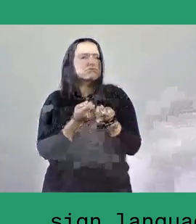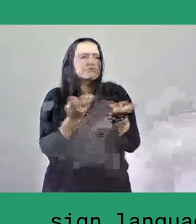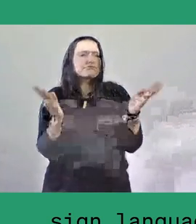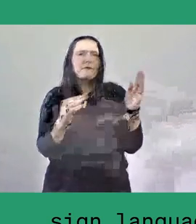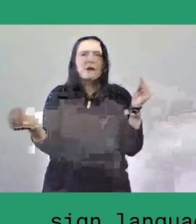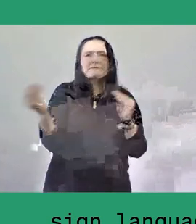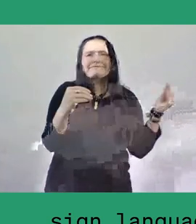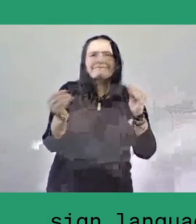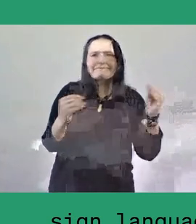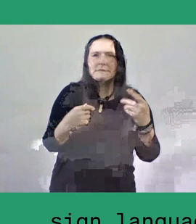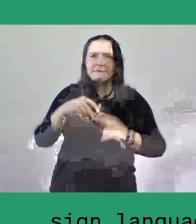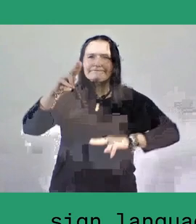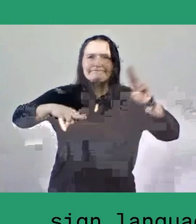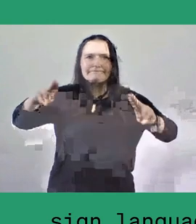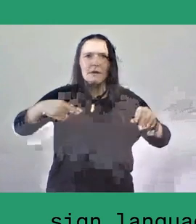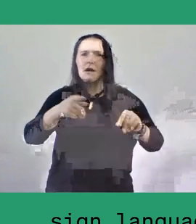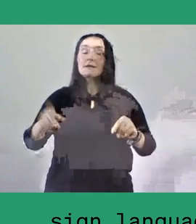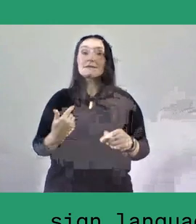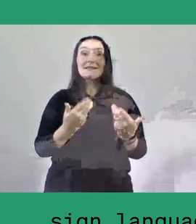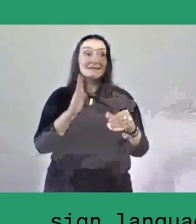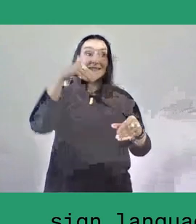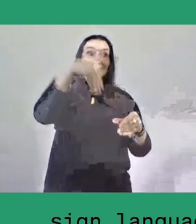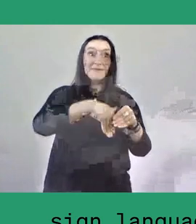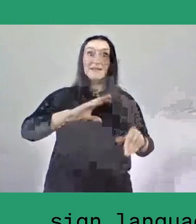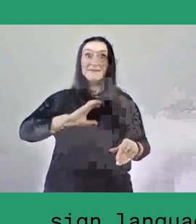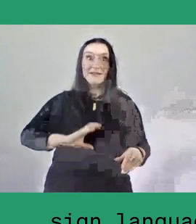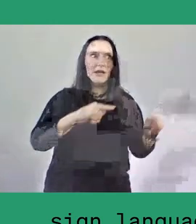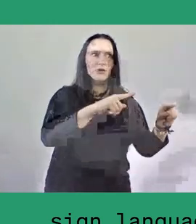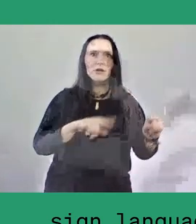and this characteristic can be traced back to pre-modern and pre-colonial societies.